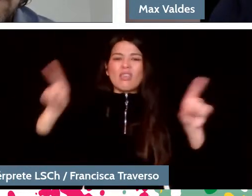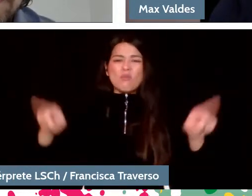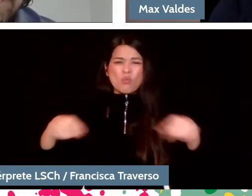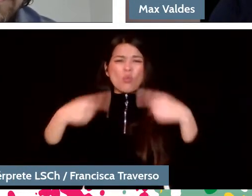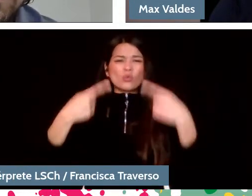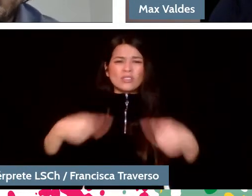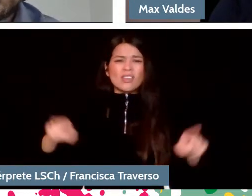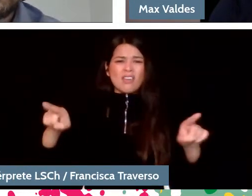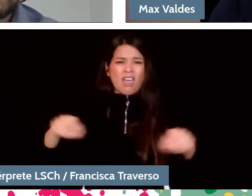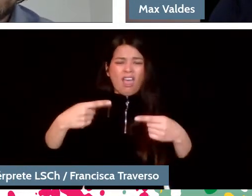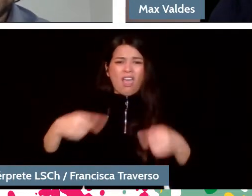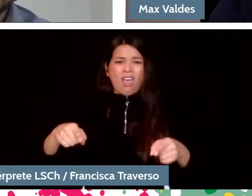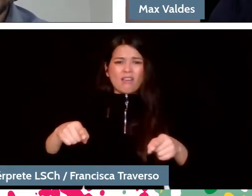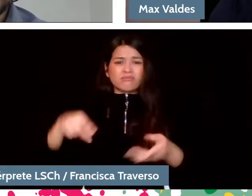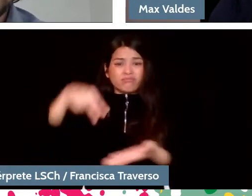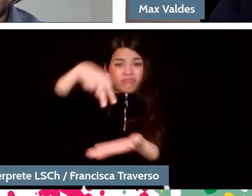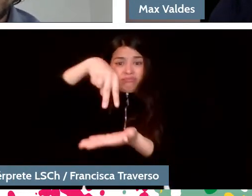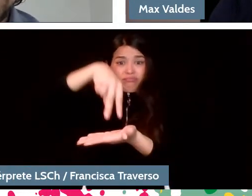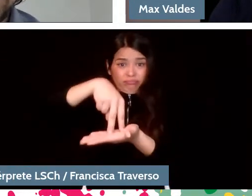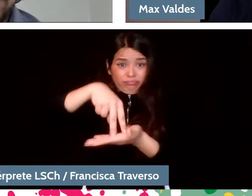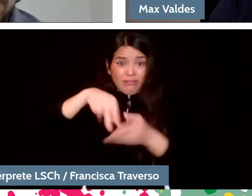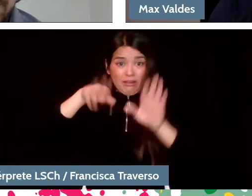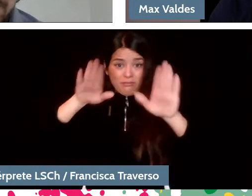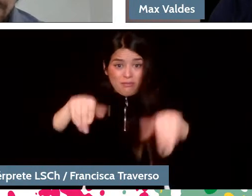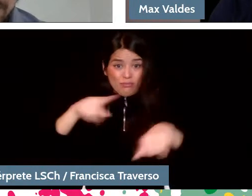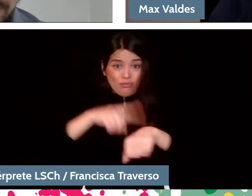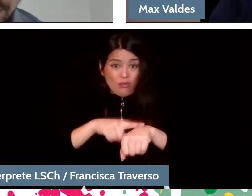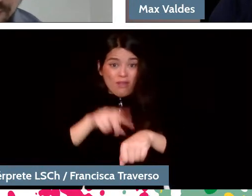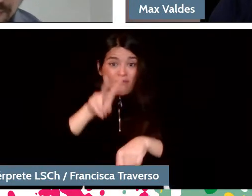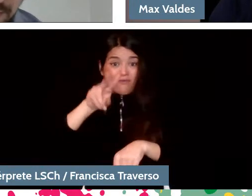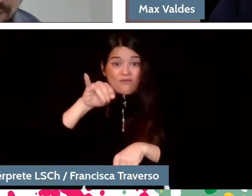I mean, music that is made together with other people or alone